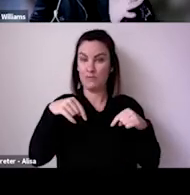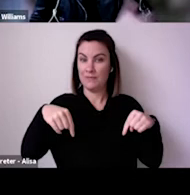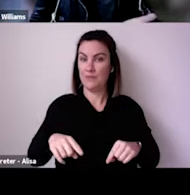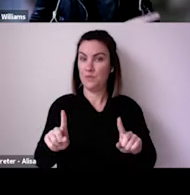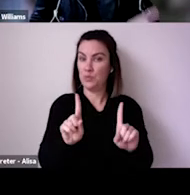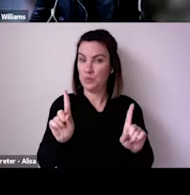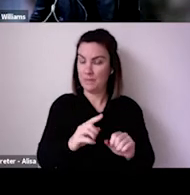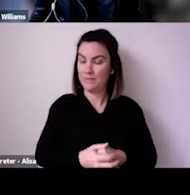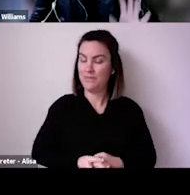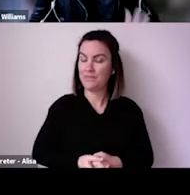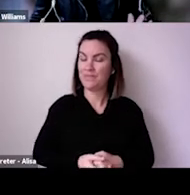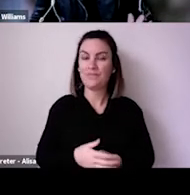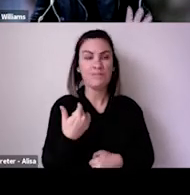and Megan's experience and expertise.